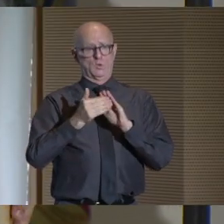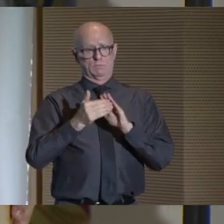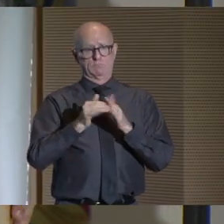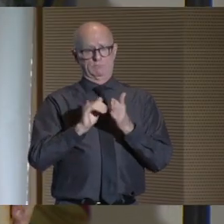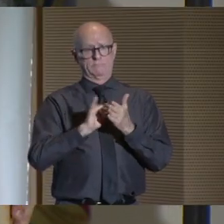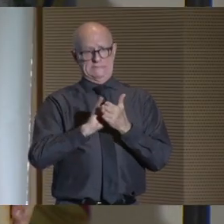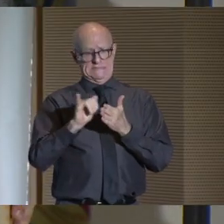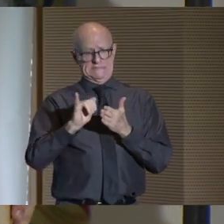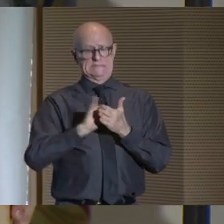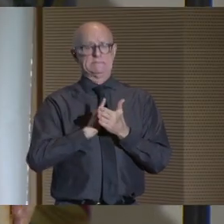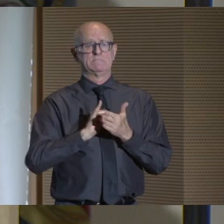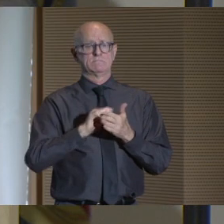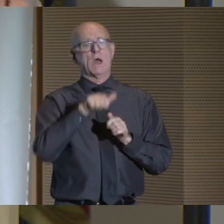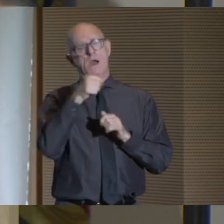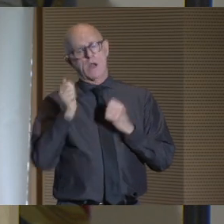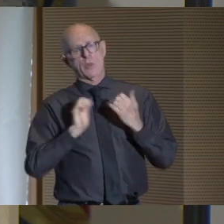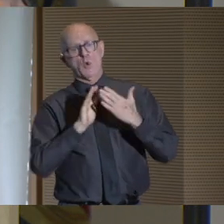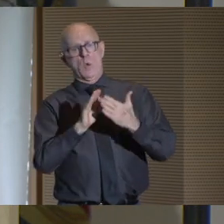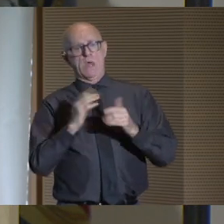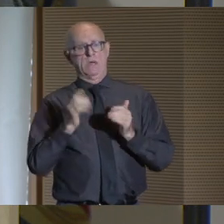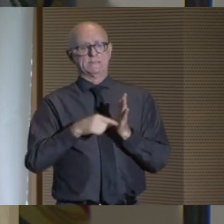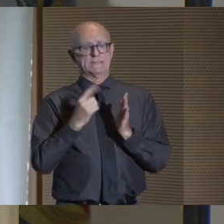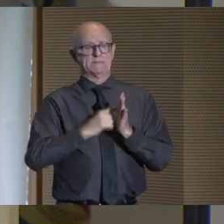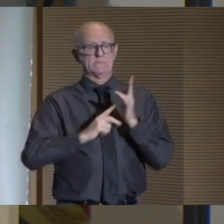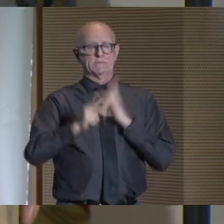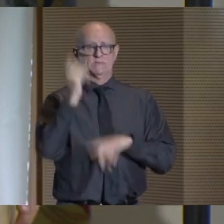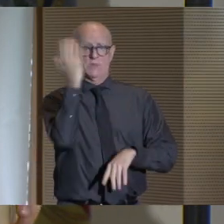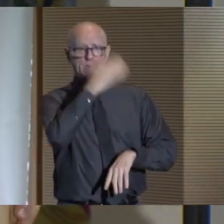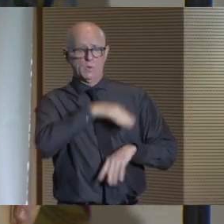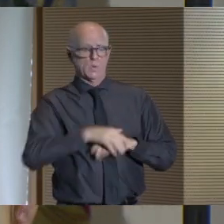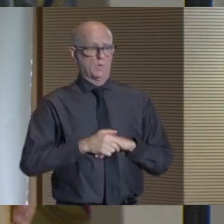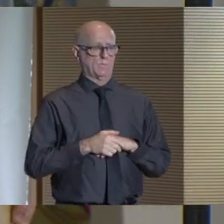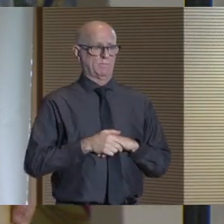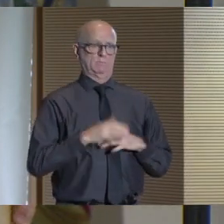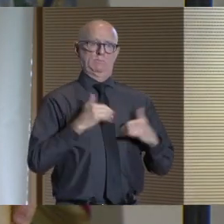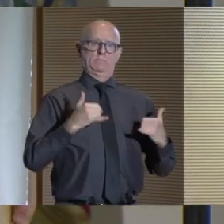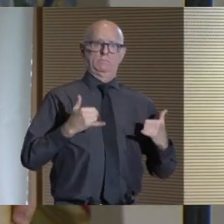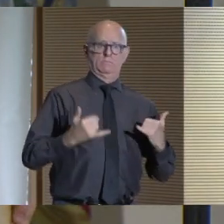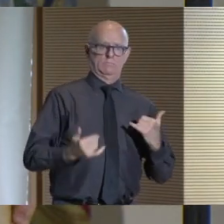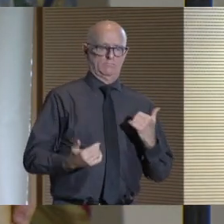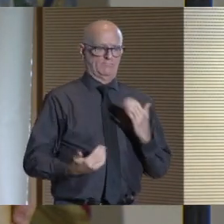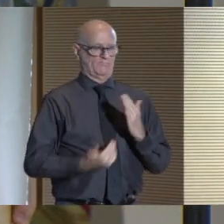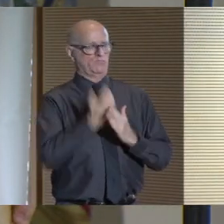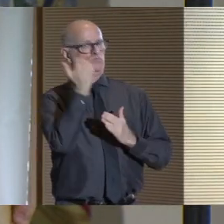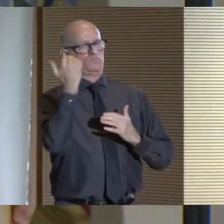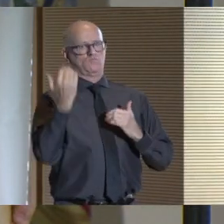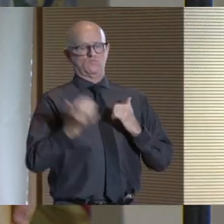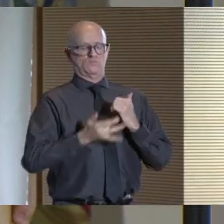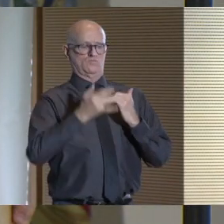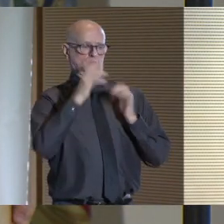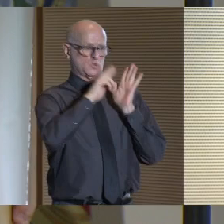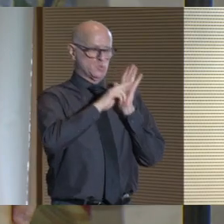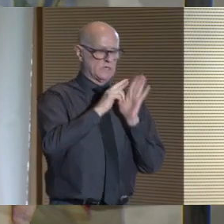and it's one that is sometimes overlooked. Our cutting edge research is steadily on the rise